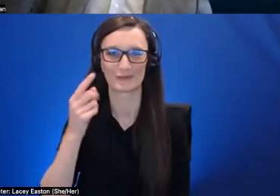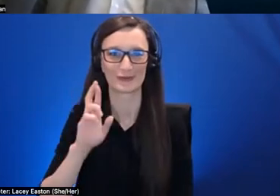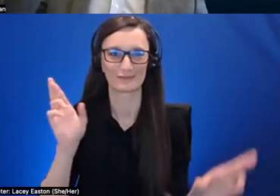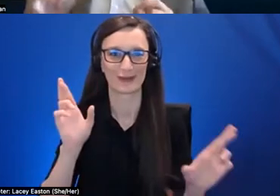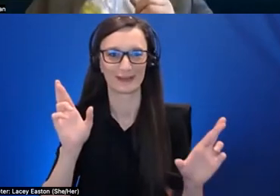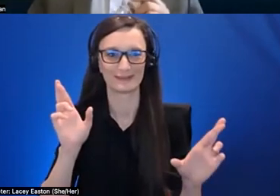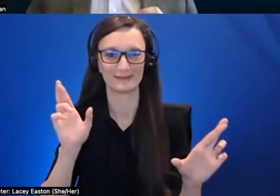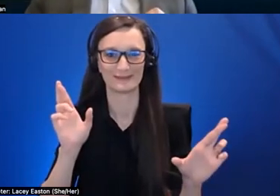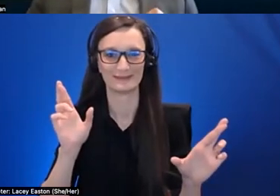i see a lot of challenges